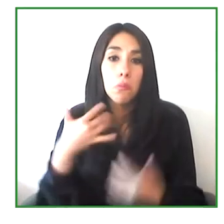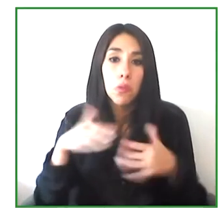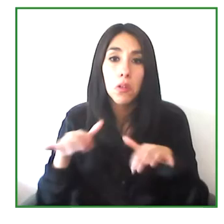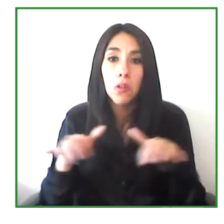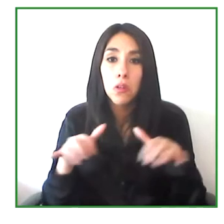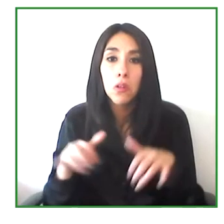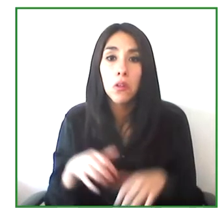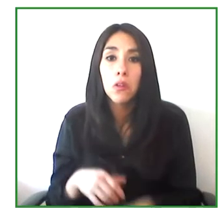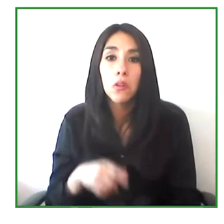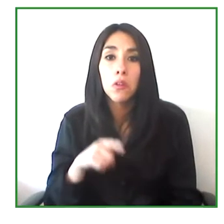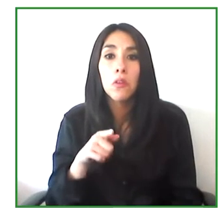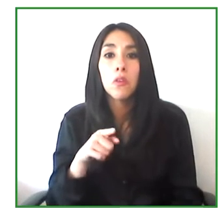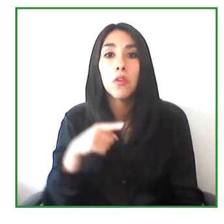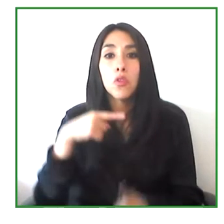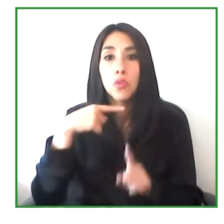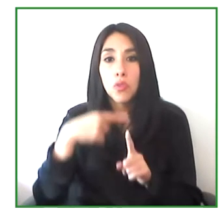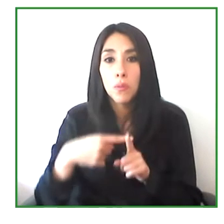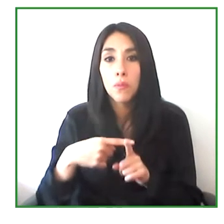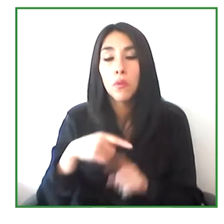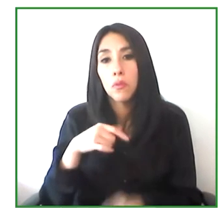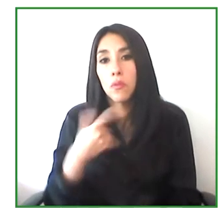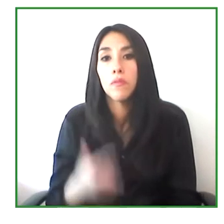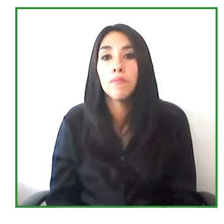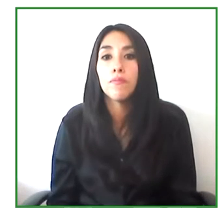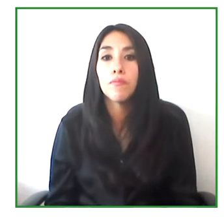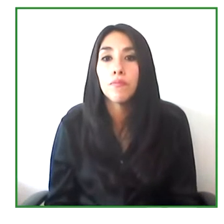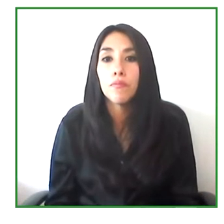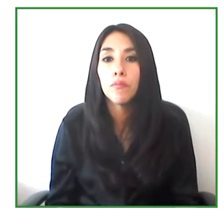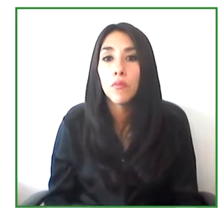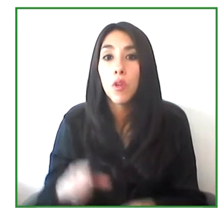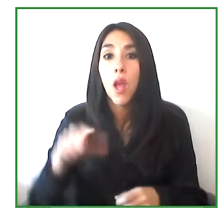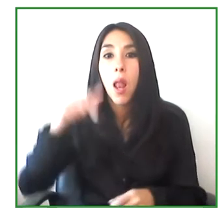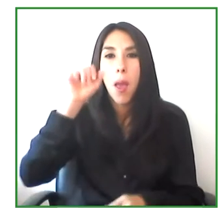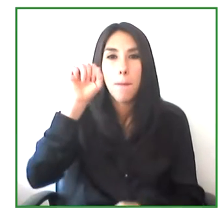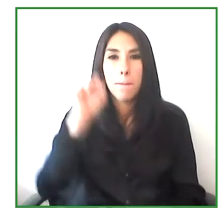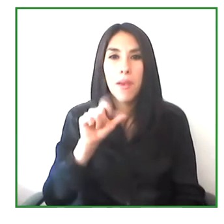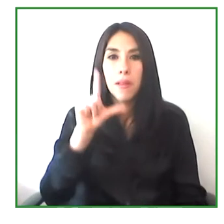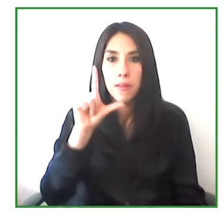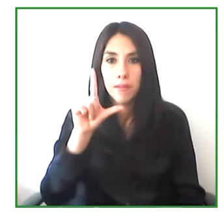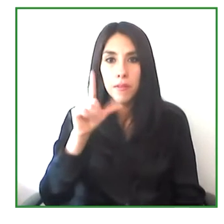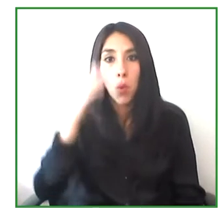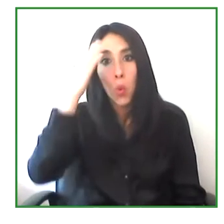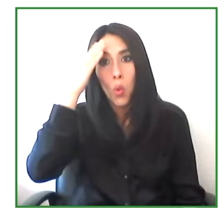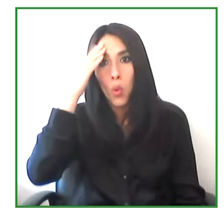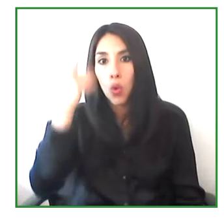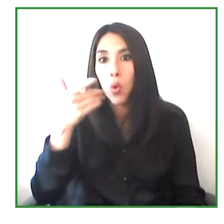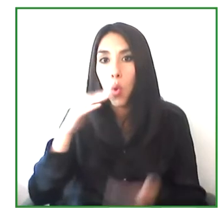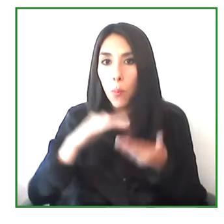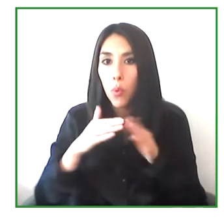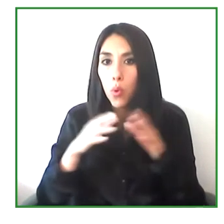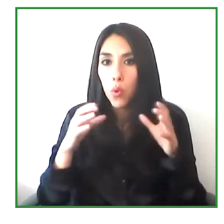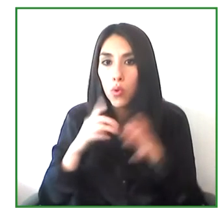TCW communication. That would allow the deaf community